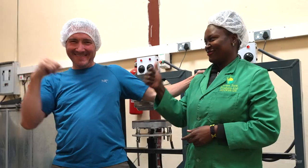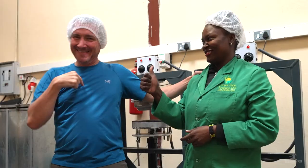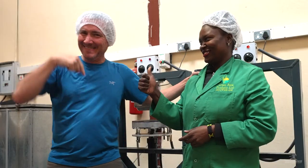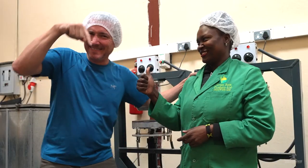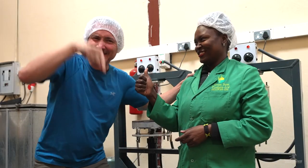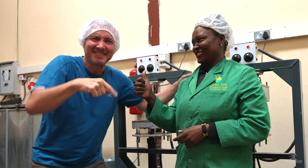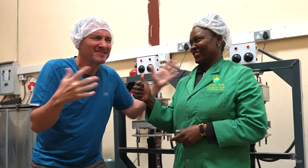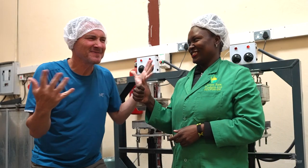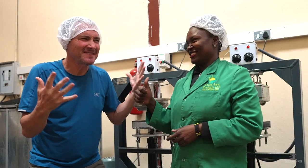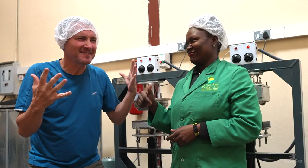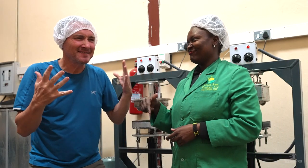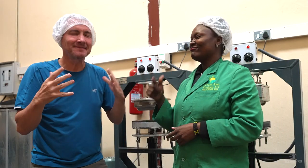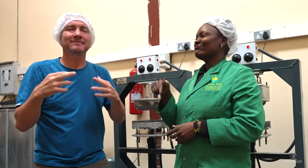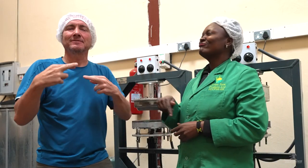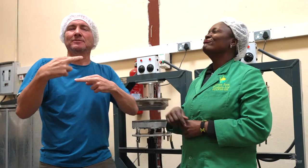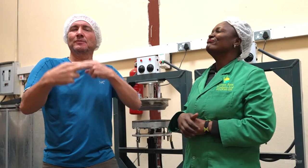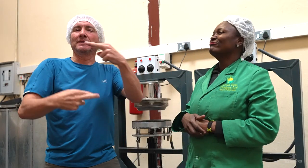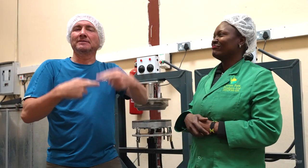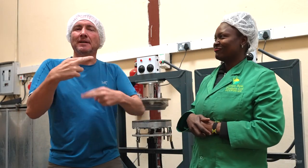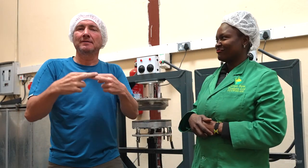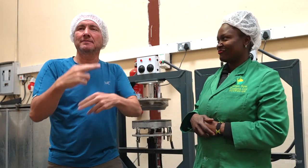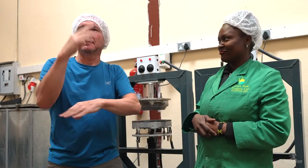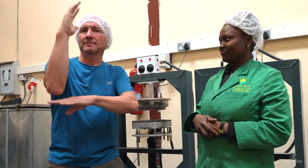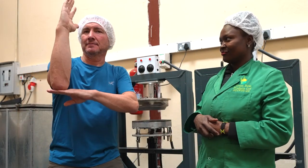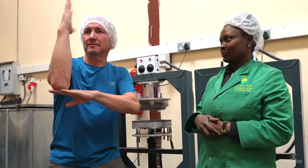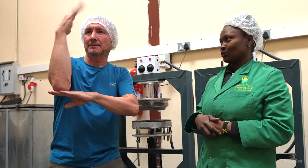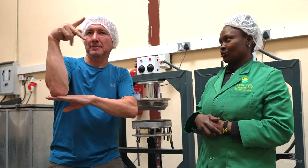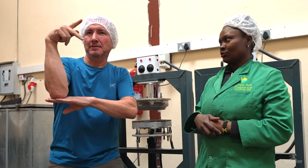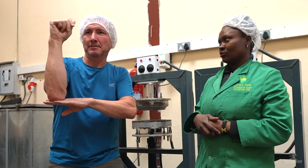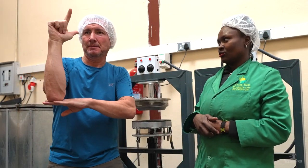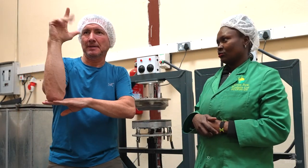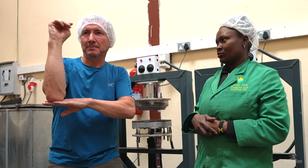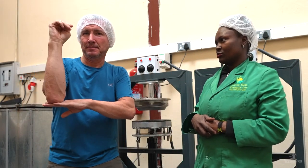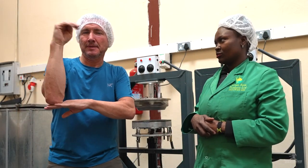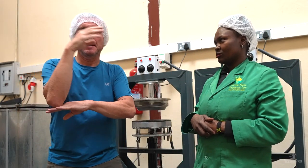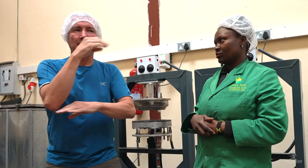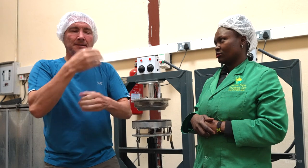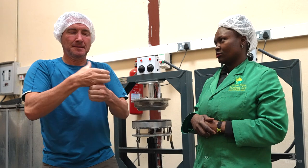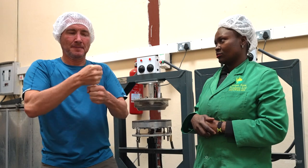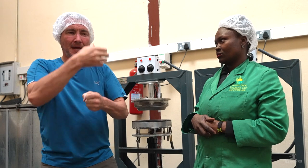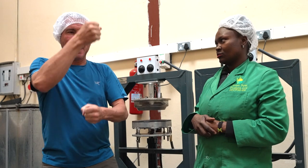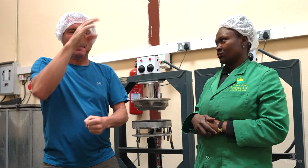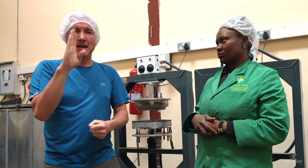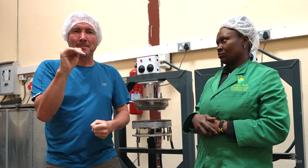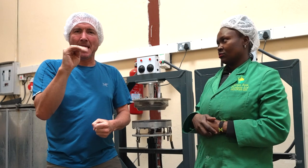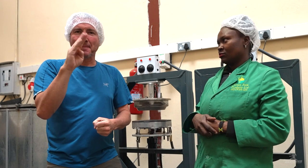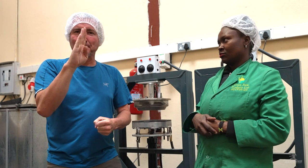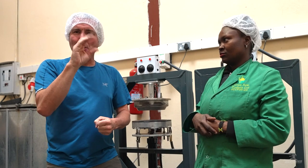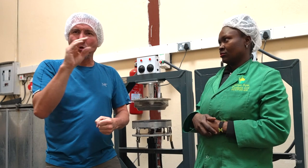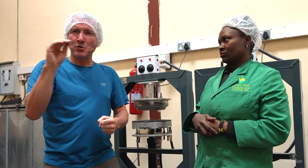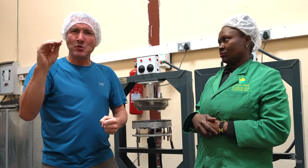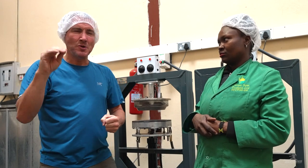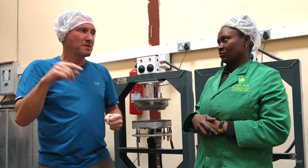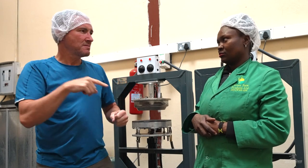We’re here where they use palm trees and bamboo to make biodegradable utensils.